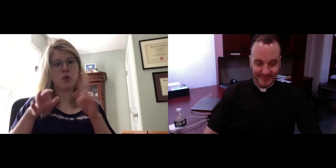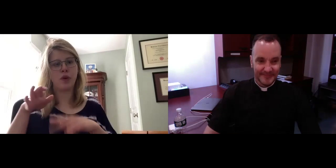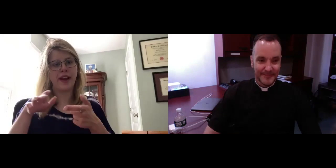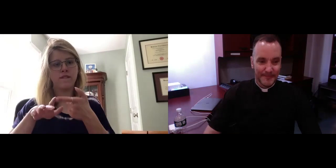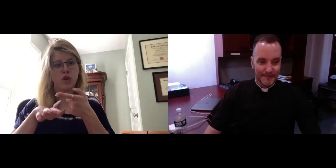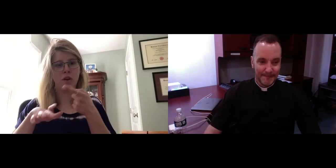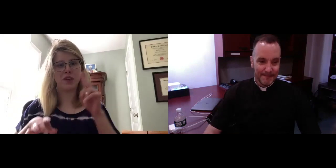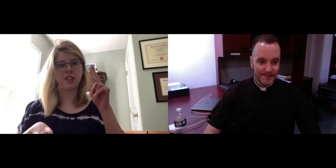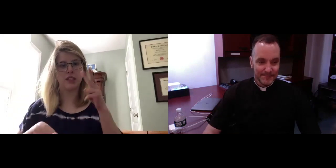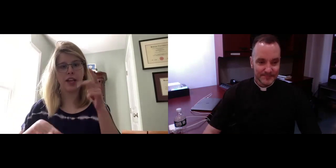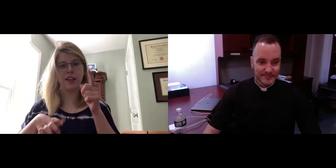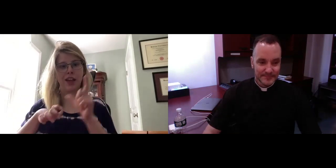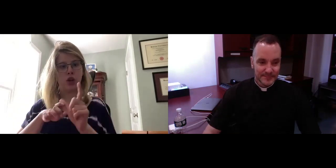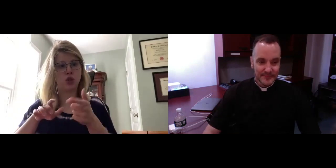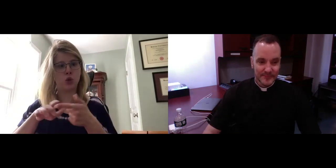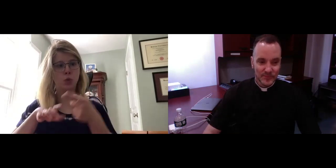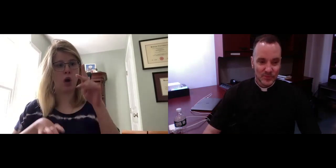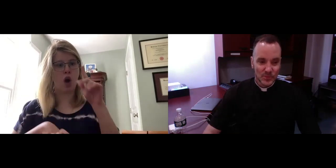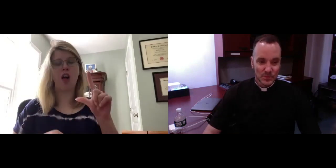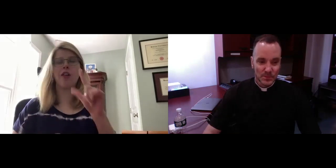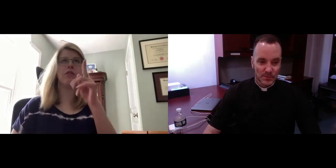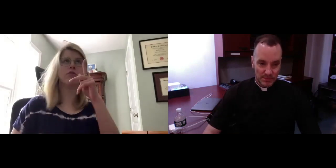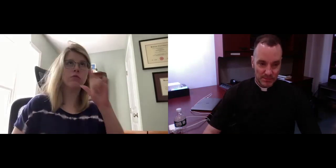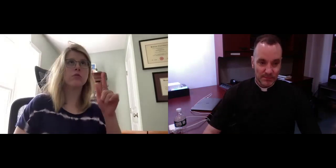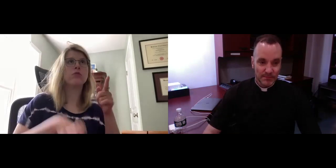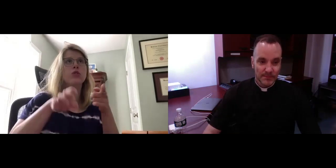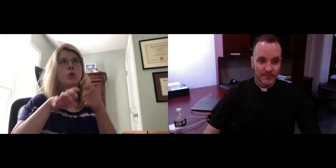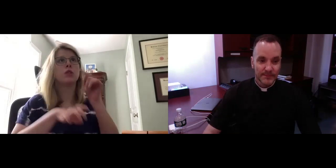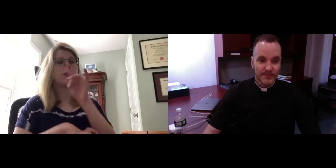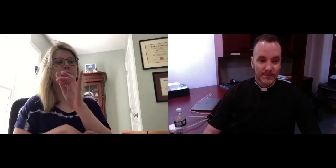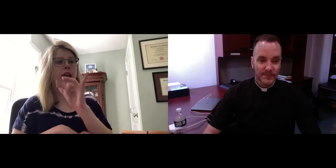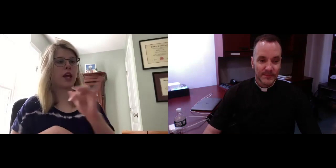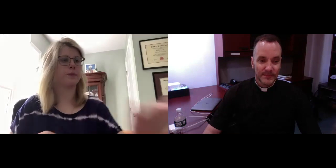(Karina): Thank you. Today we have our reading taken from the second letter of